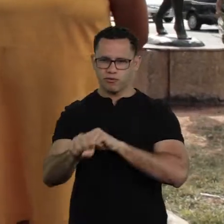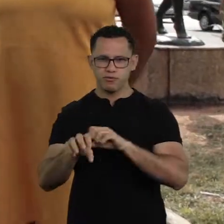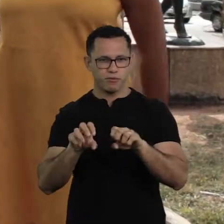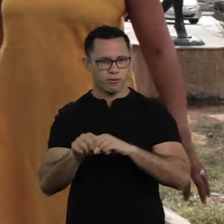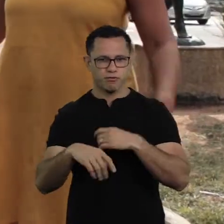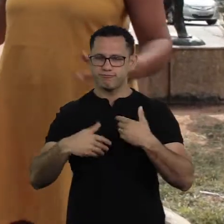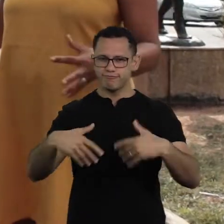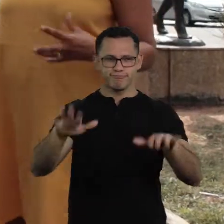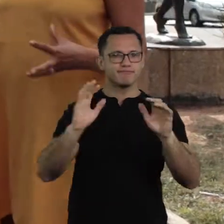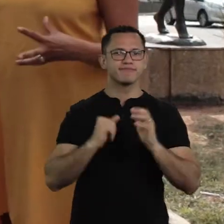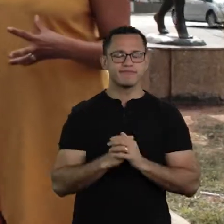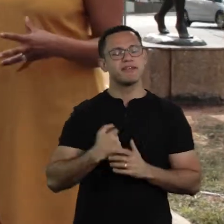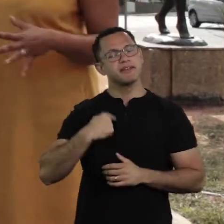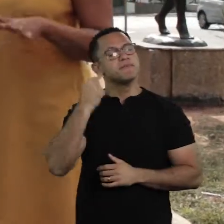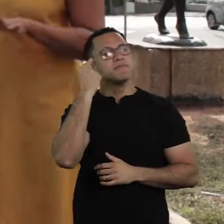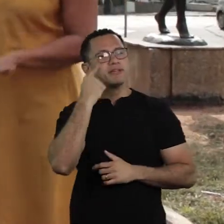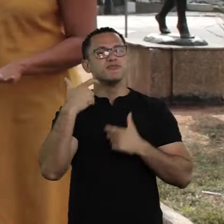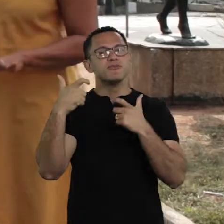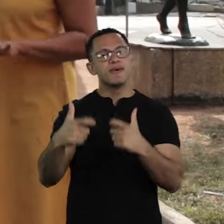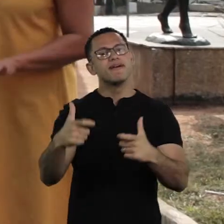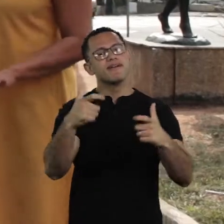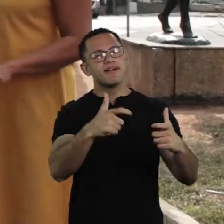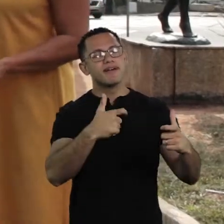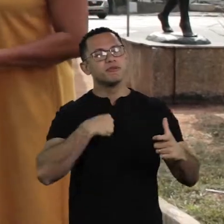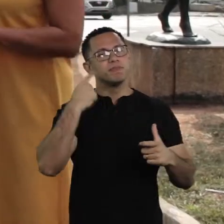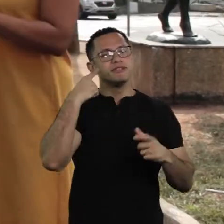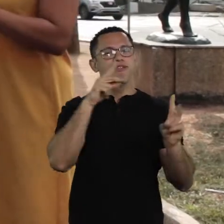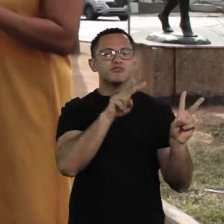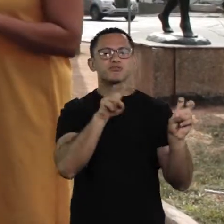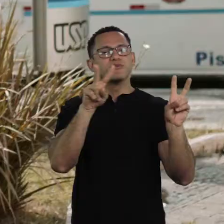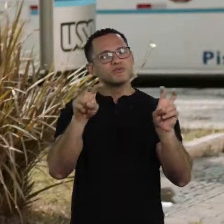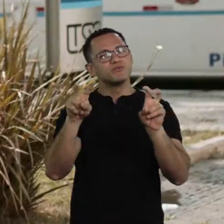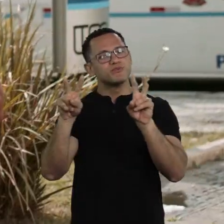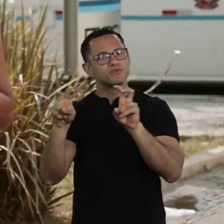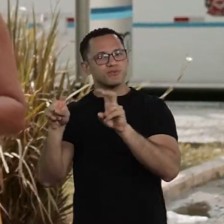Yeah, I really like to think about territories, places, in layers.